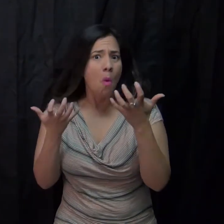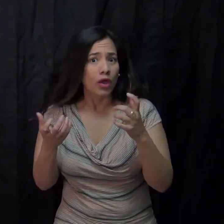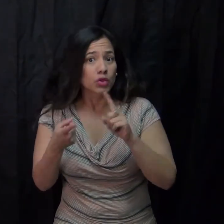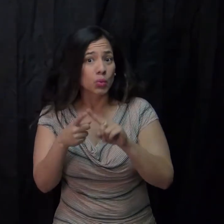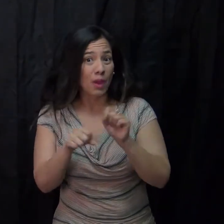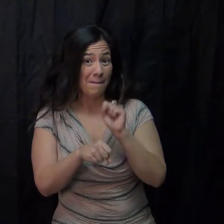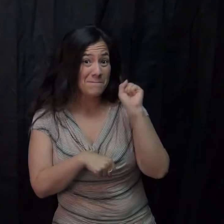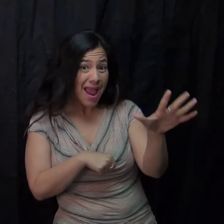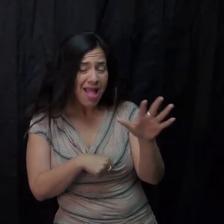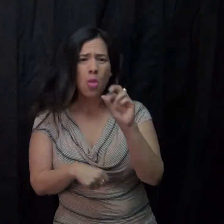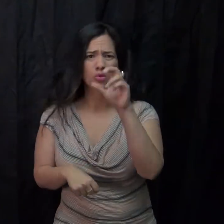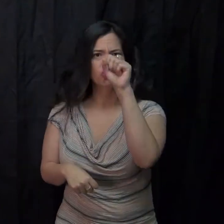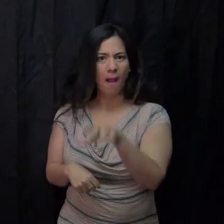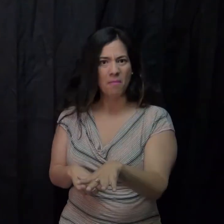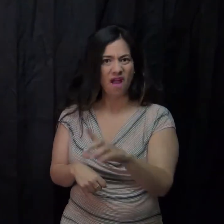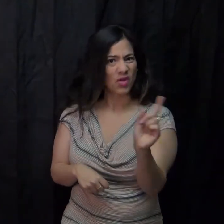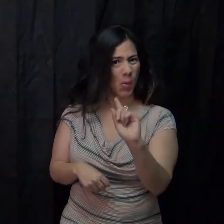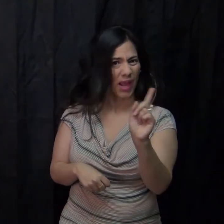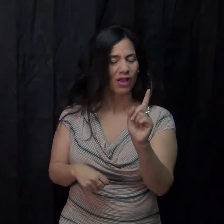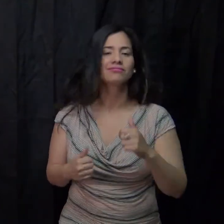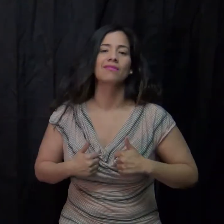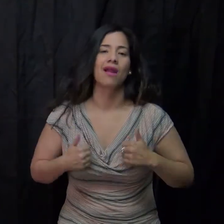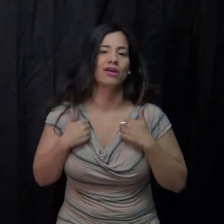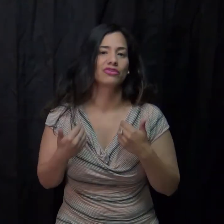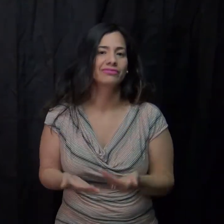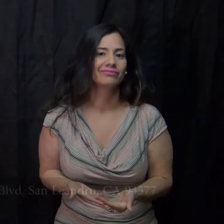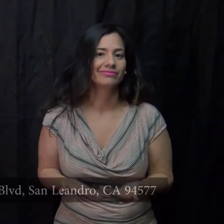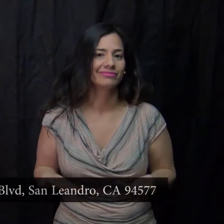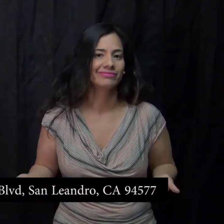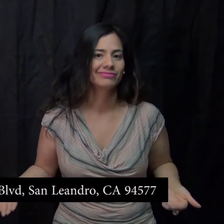Want to mail or drop off the application? The address is